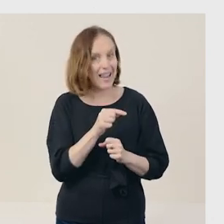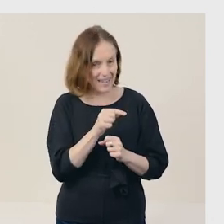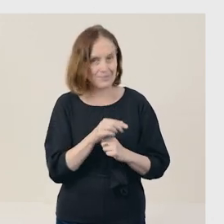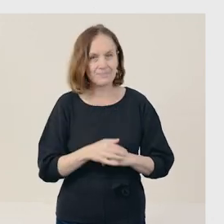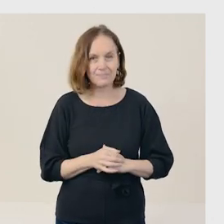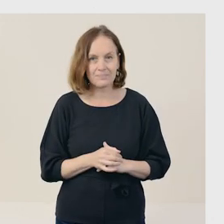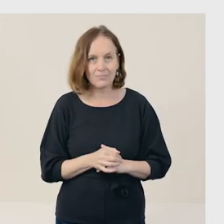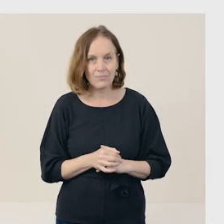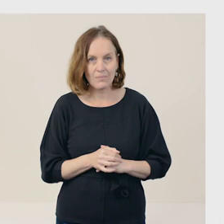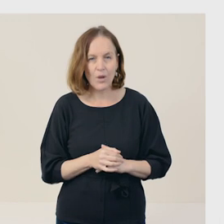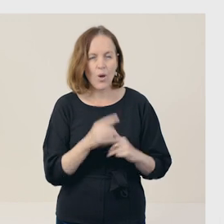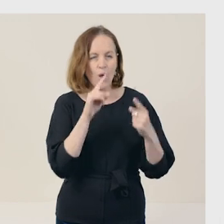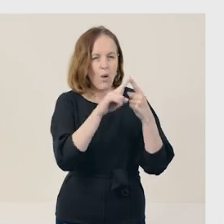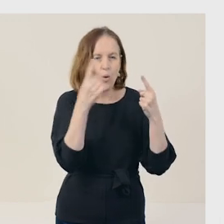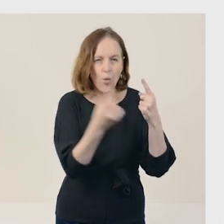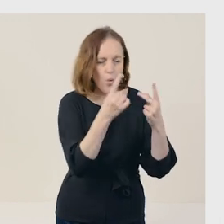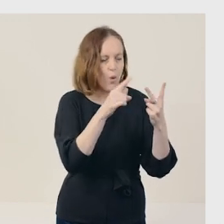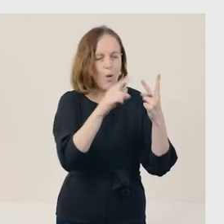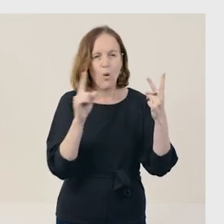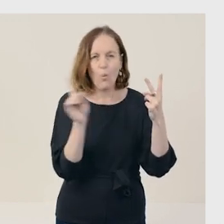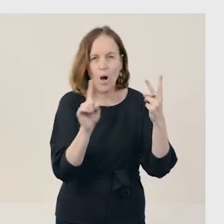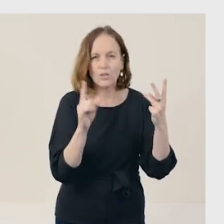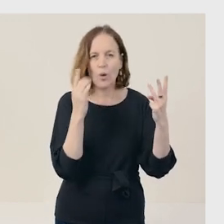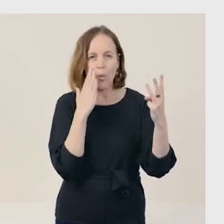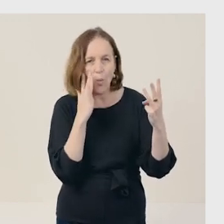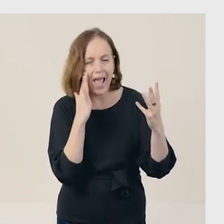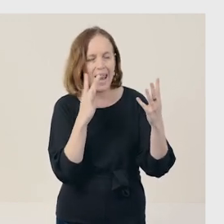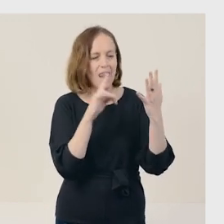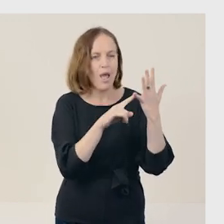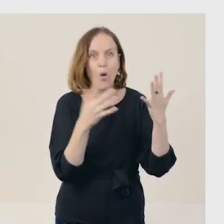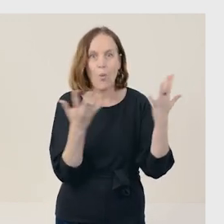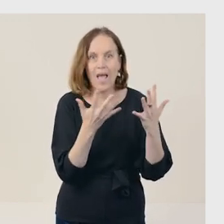Using our who, what, when, where, how and why questions,